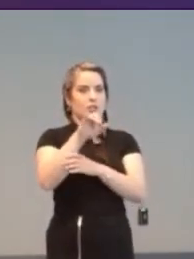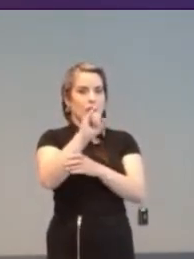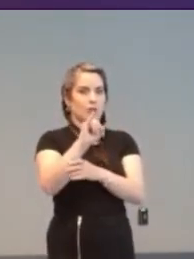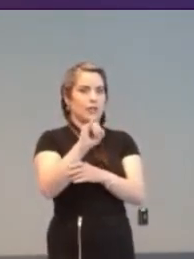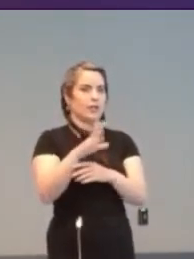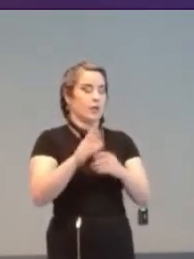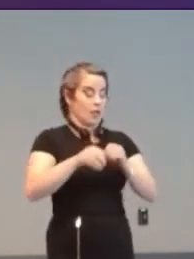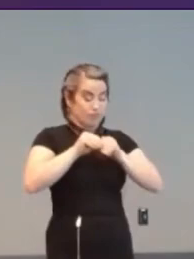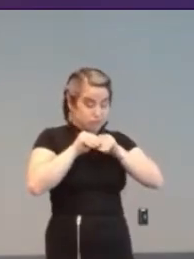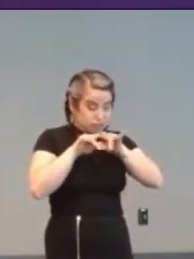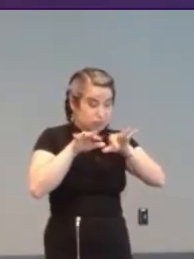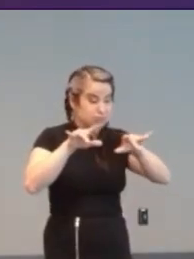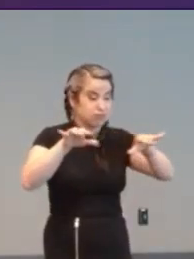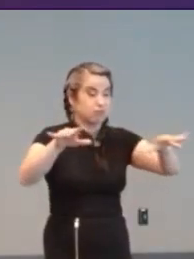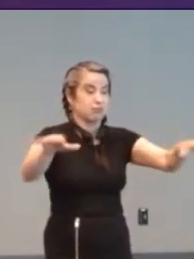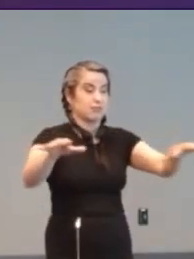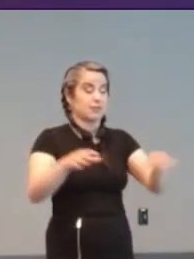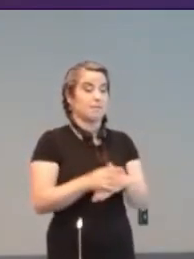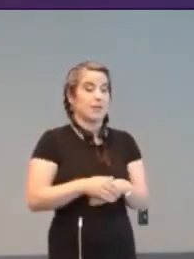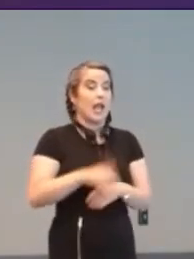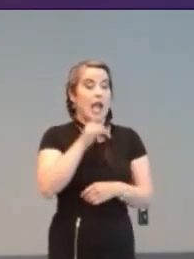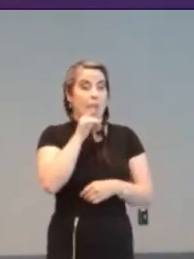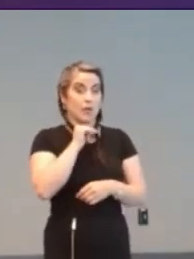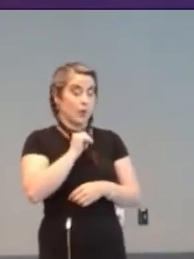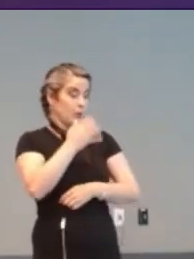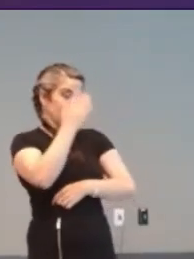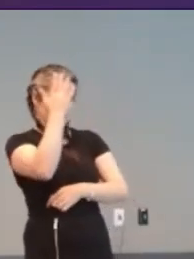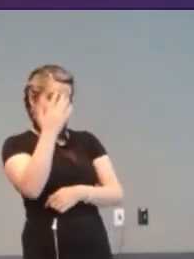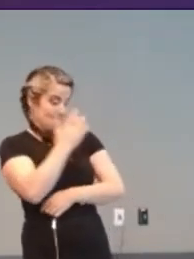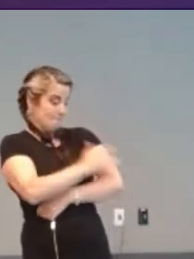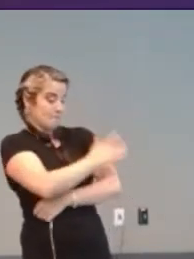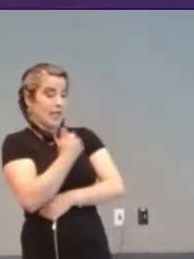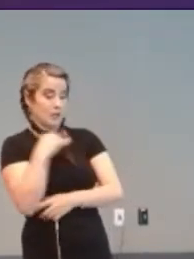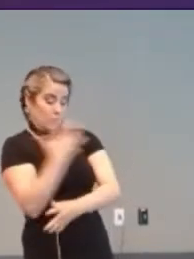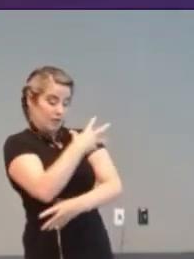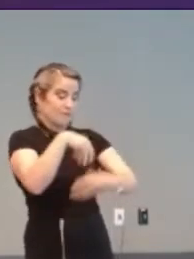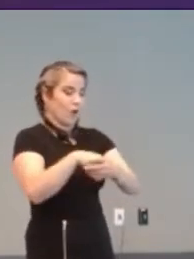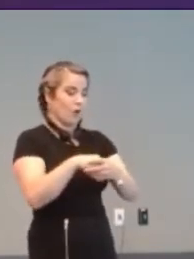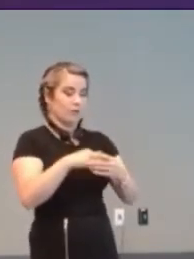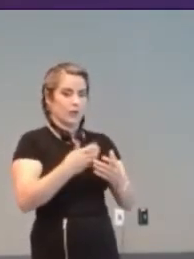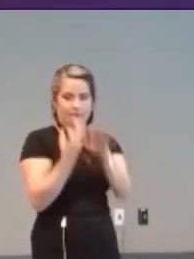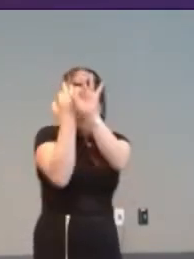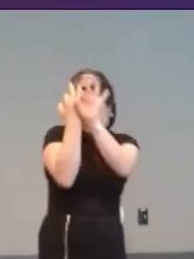Patients were included in the design process to provide critical feedback.